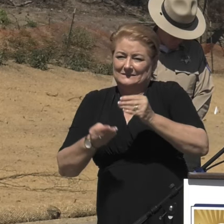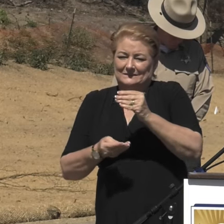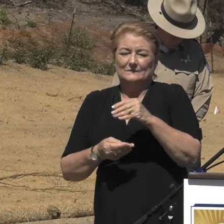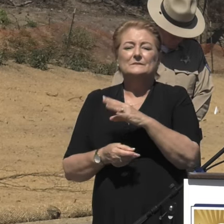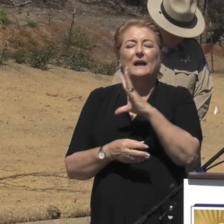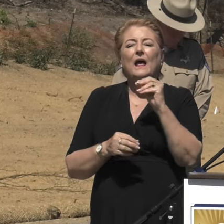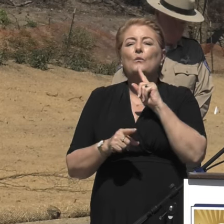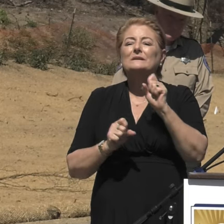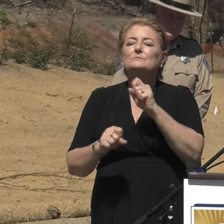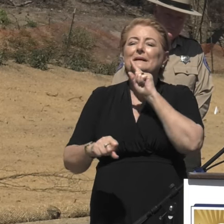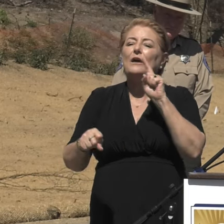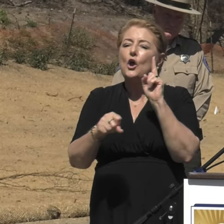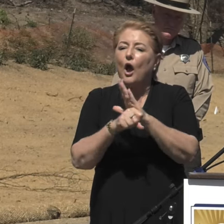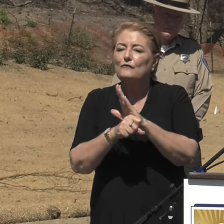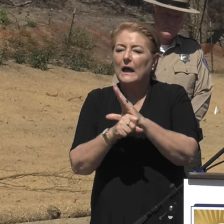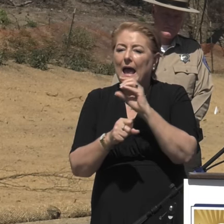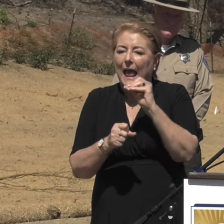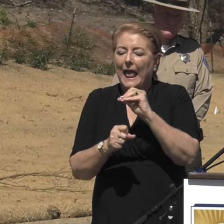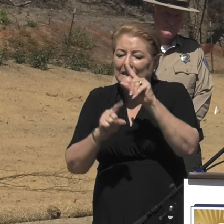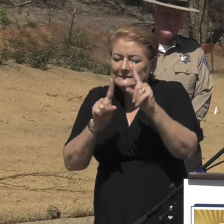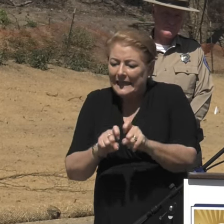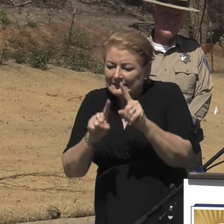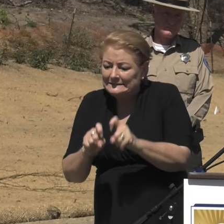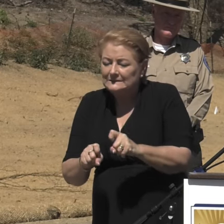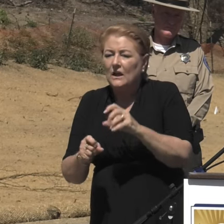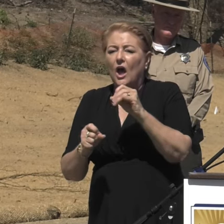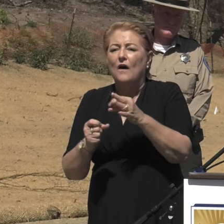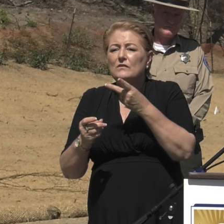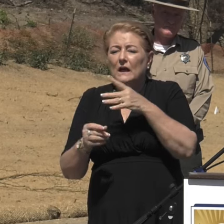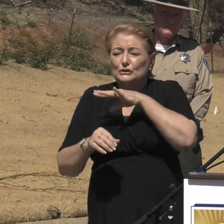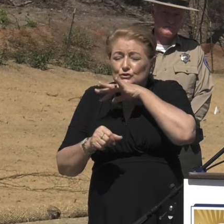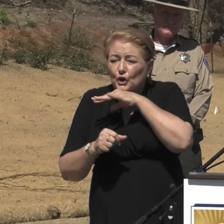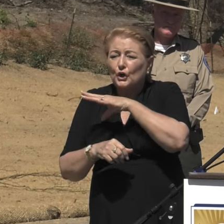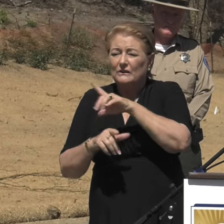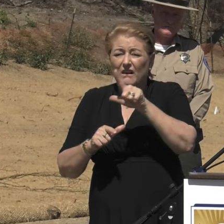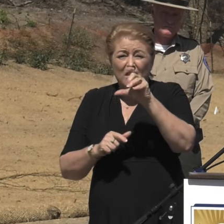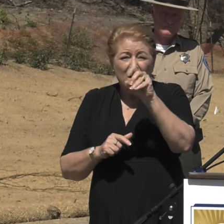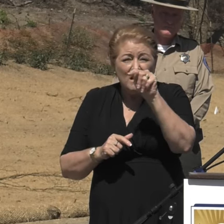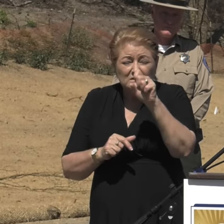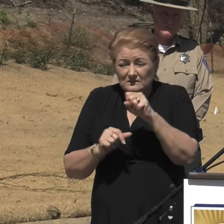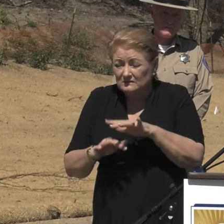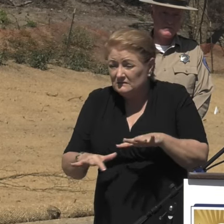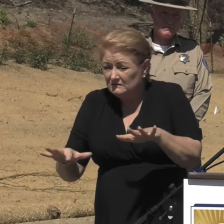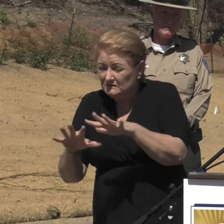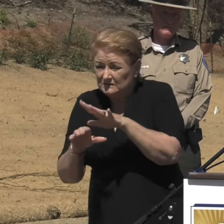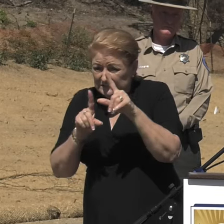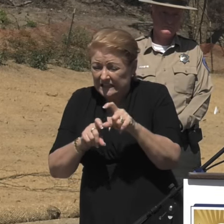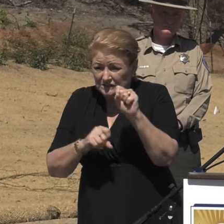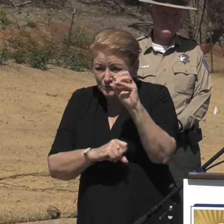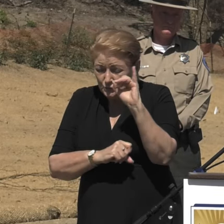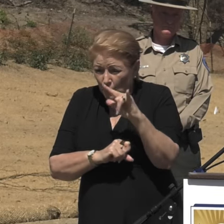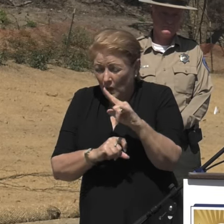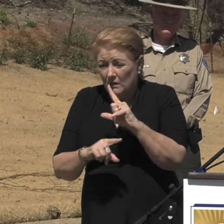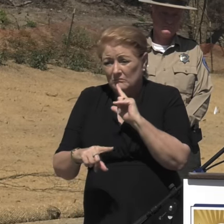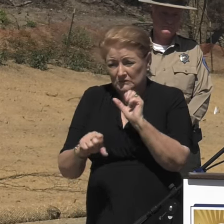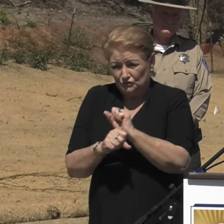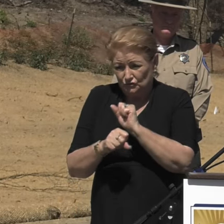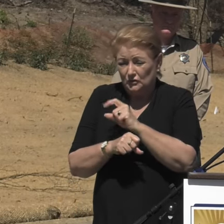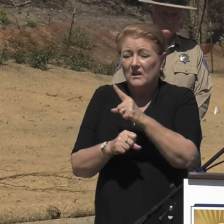there's confirmation sampling. Multiple soil samples are taken from the lots to determine that they meet background standards,